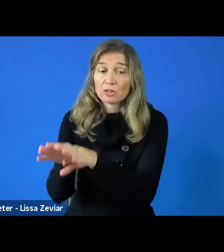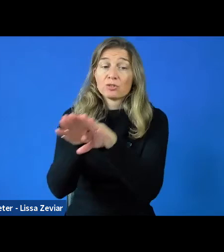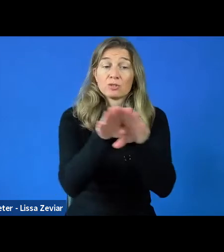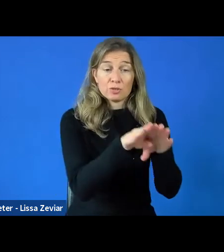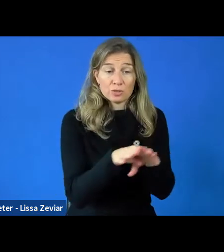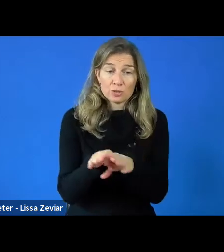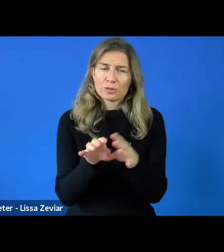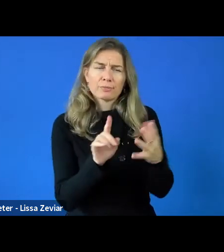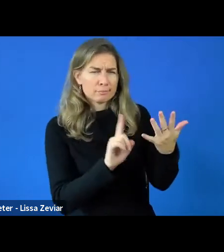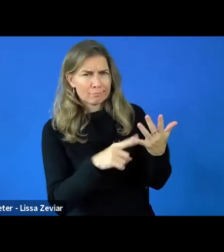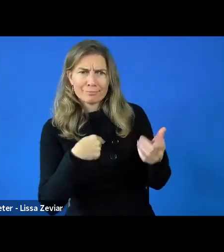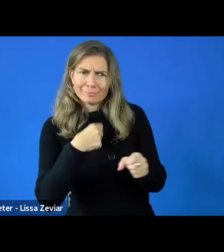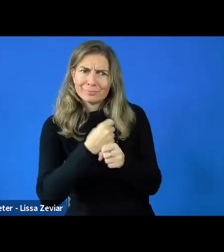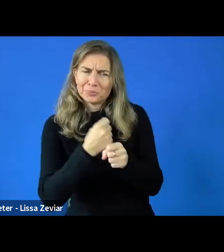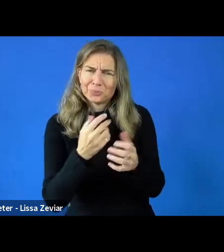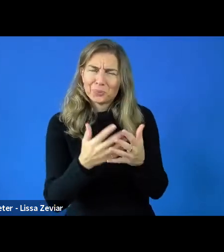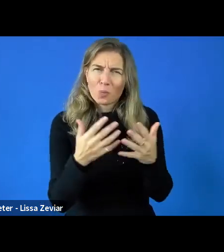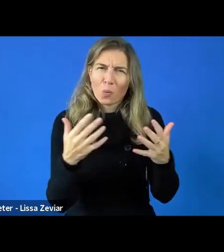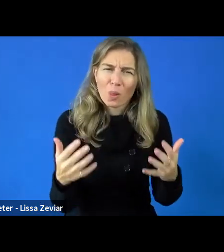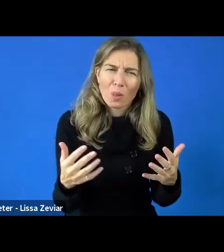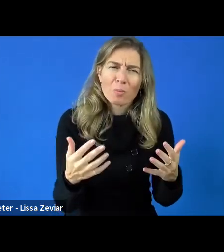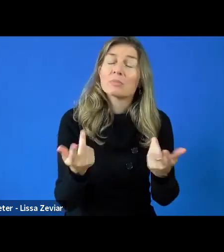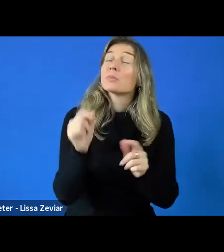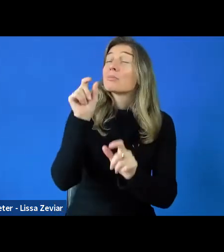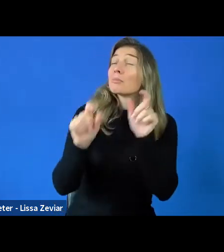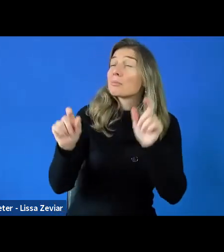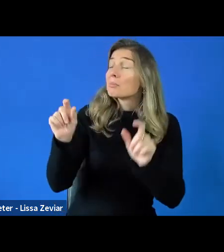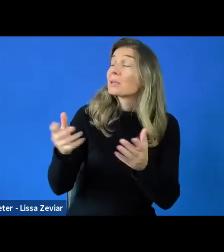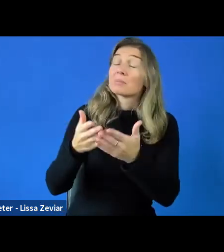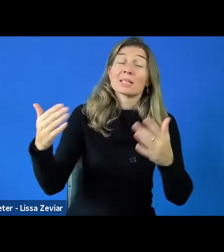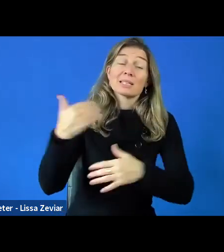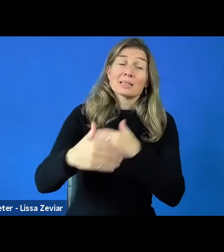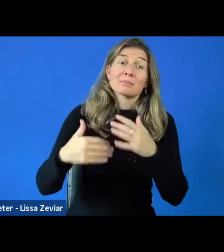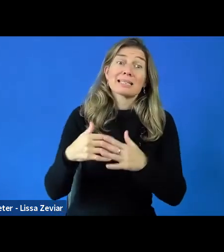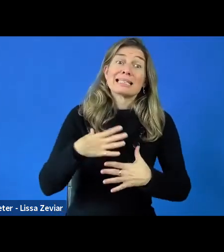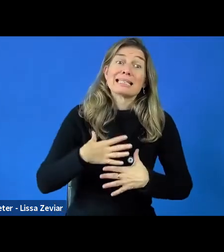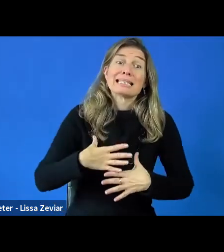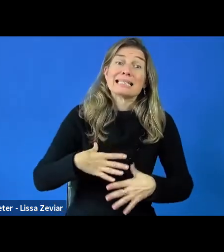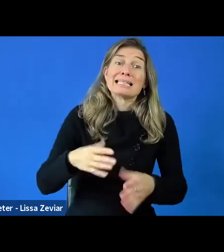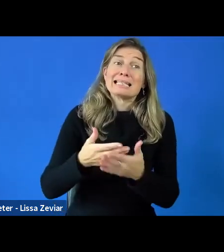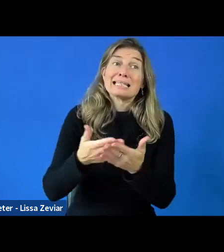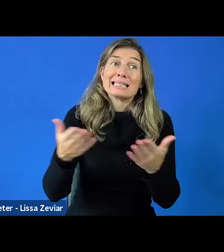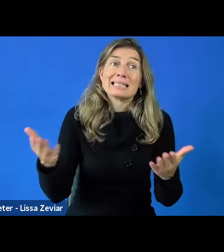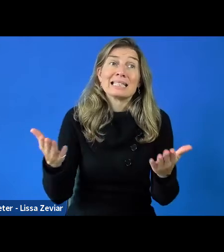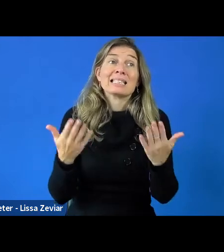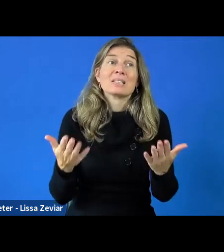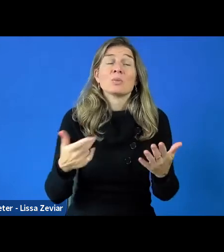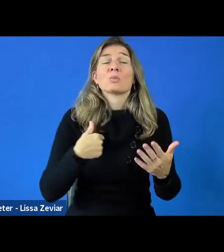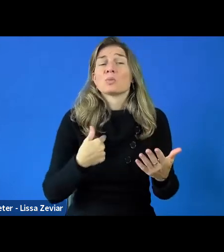We need people with disability desperately, because we don't need other people to tell us what we need.